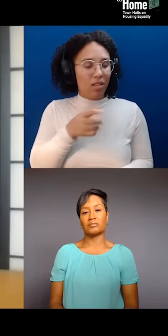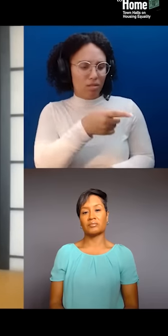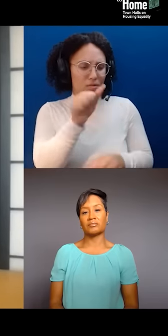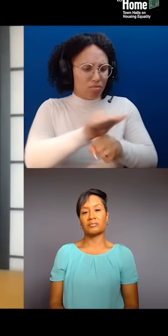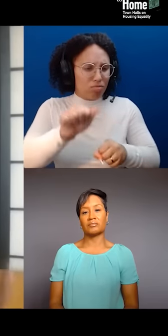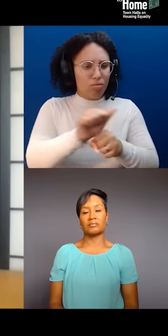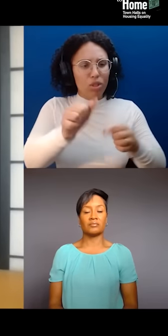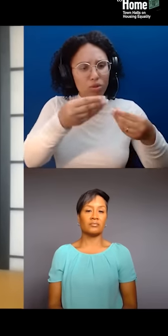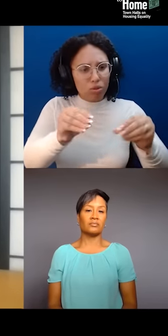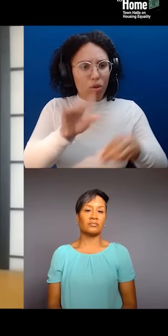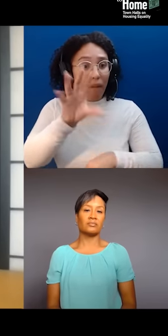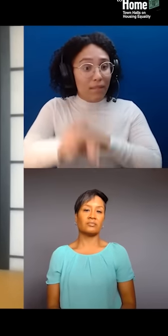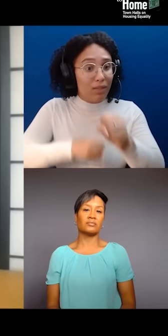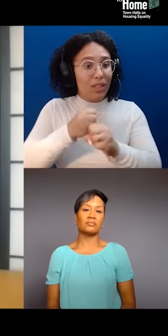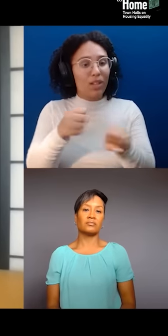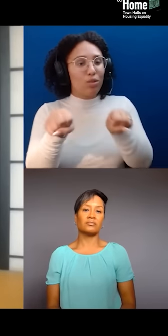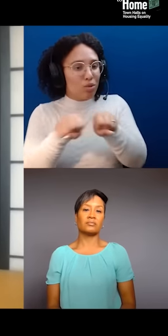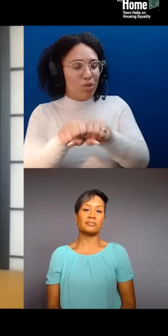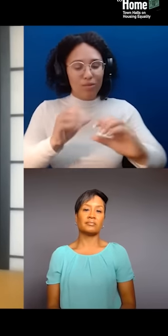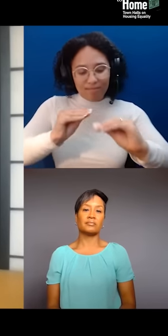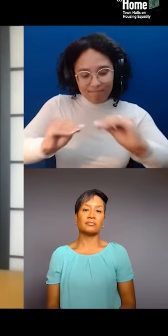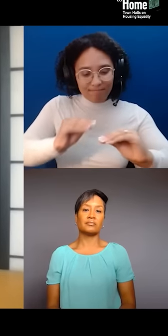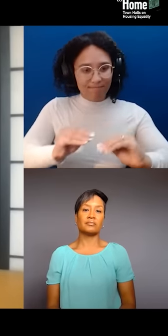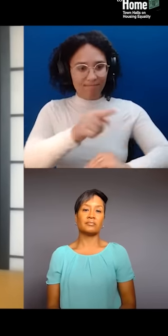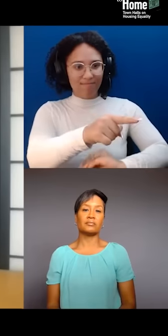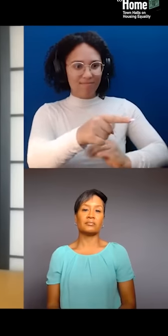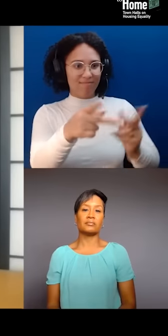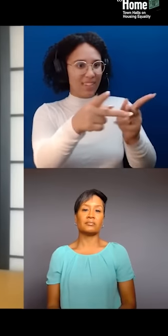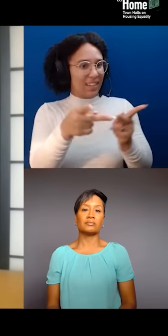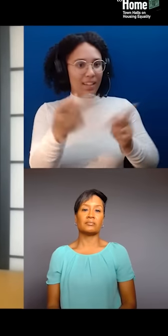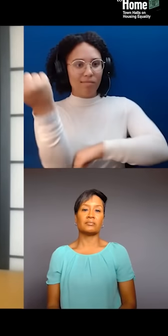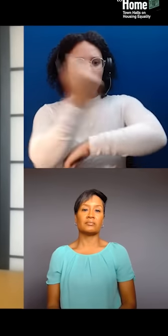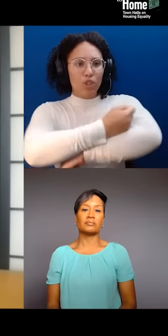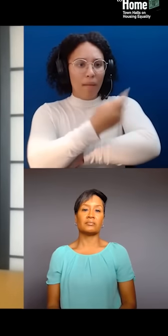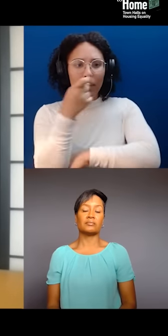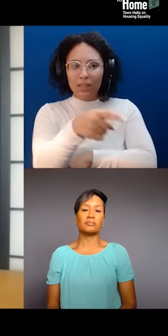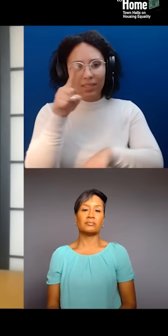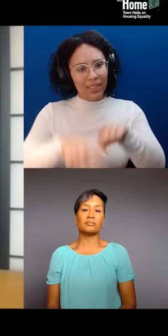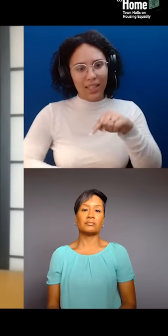like can no longer exist, right? She's priced out. It means that elders in our communities aren't able to,